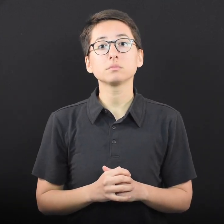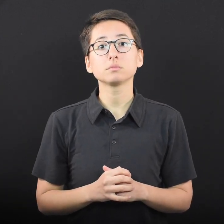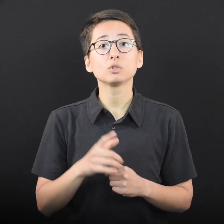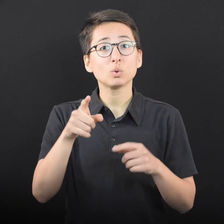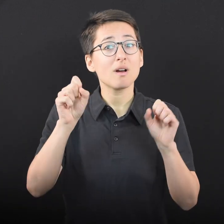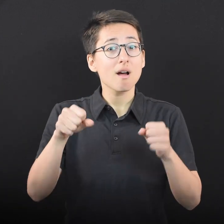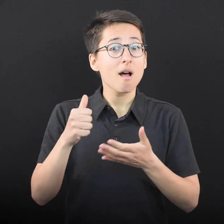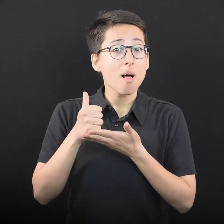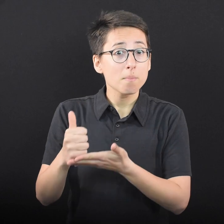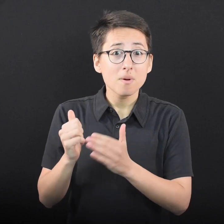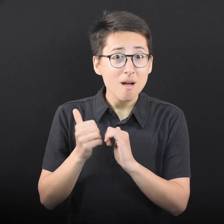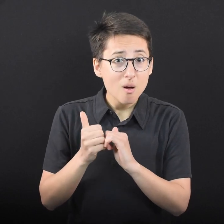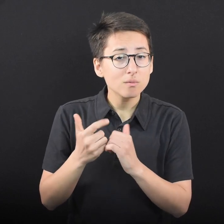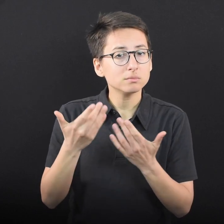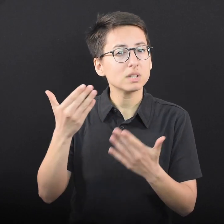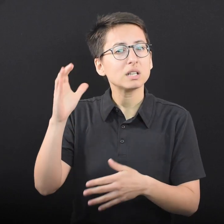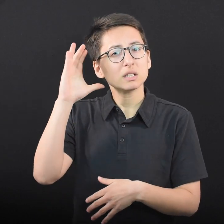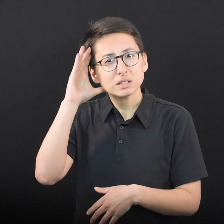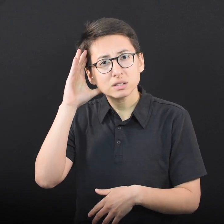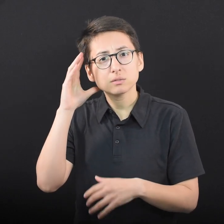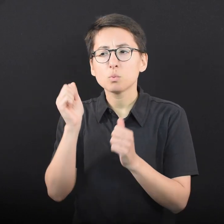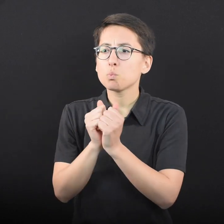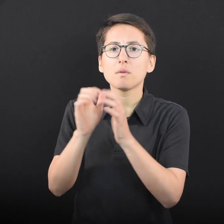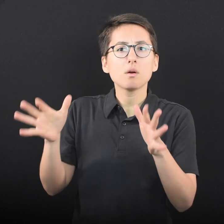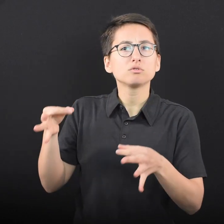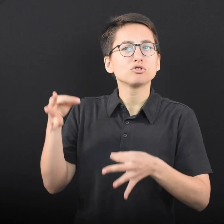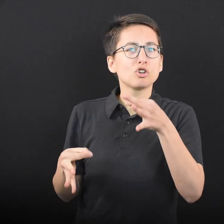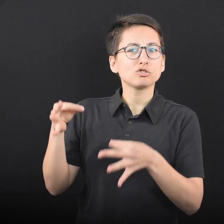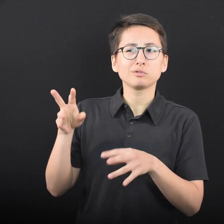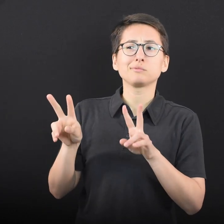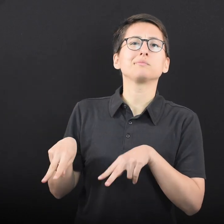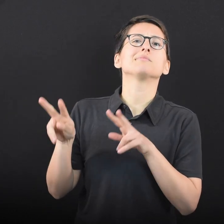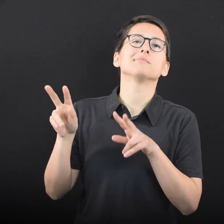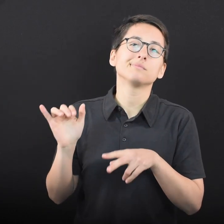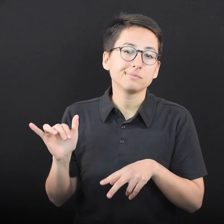You can help by listening without judgement and identifying the root of their concerns.